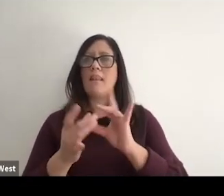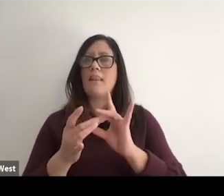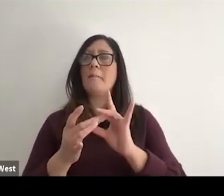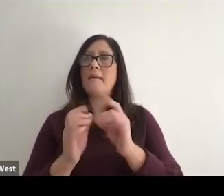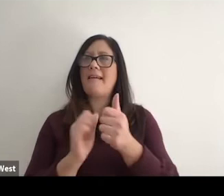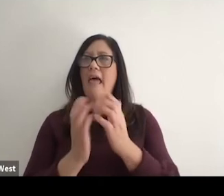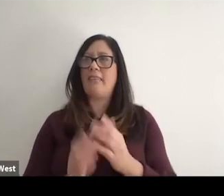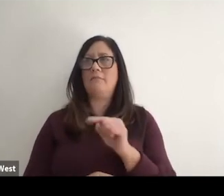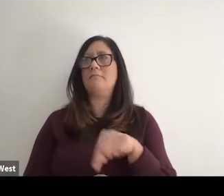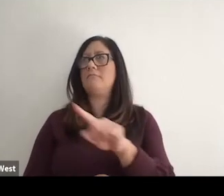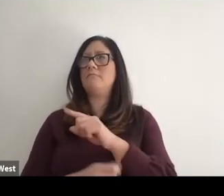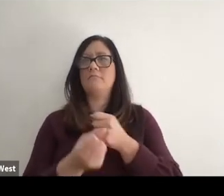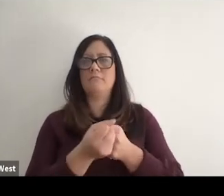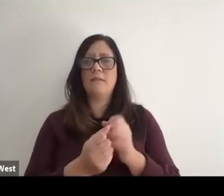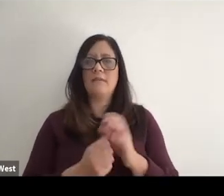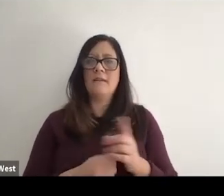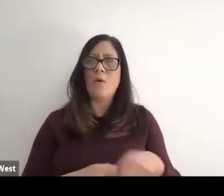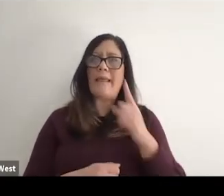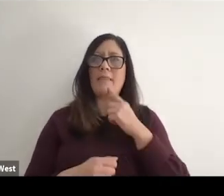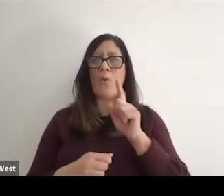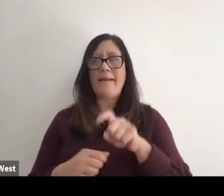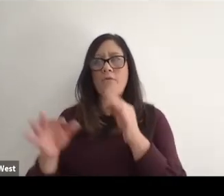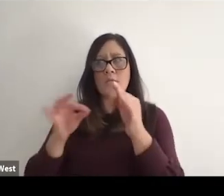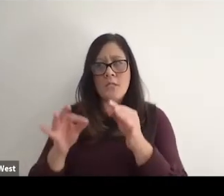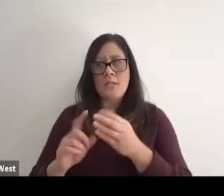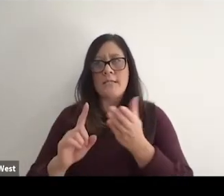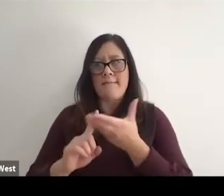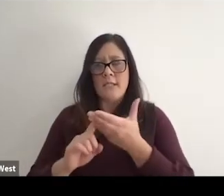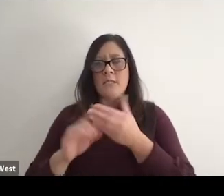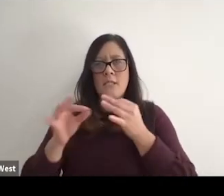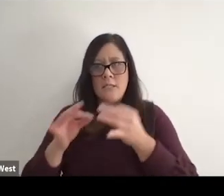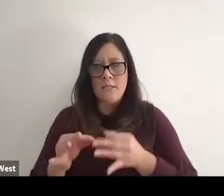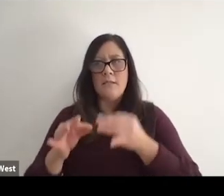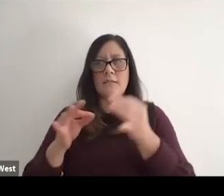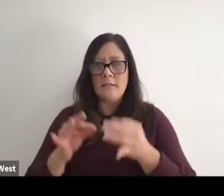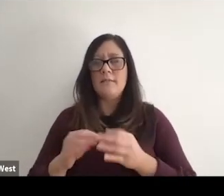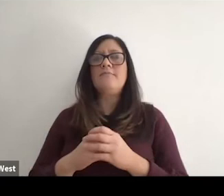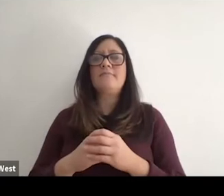For this so we sort of thought that we were going to have to make the case and like and really